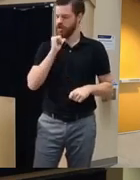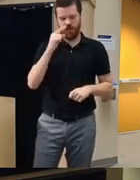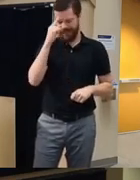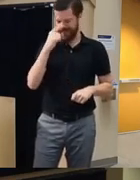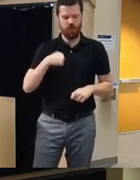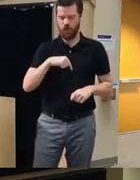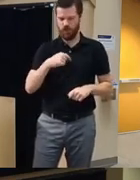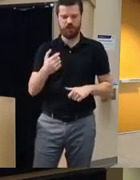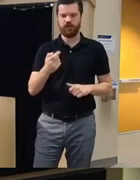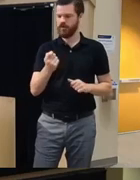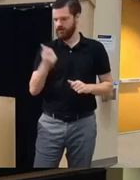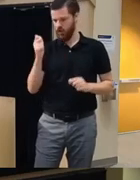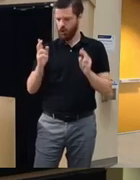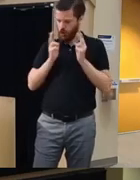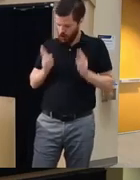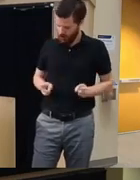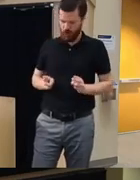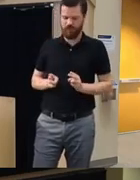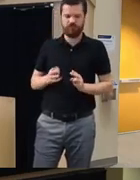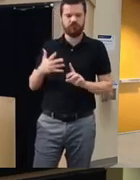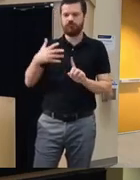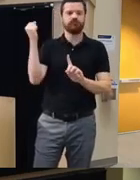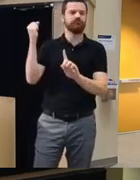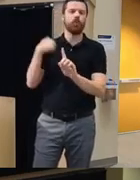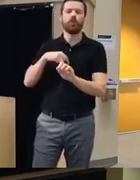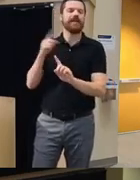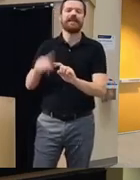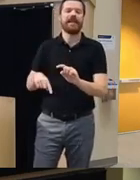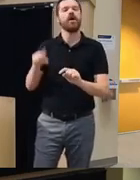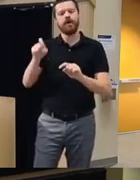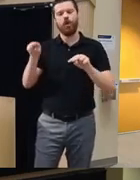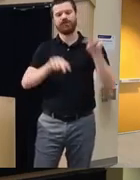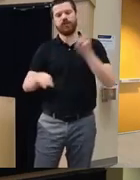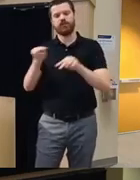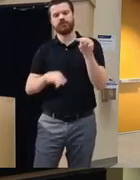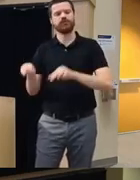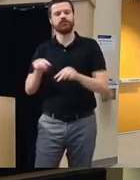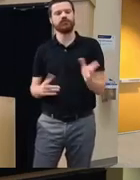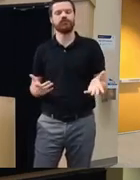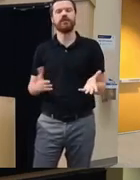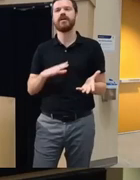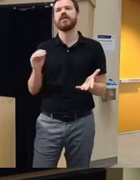human out of the treatment of the client there has to be oversight and again this is not to this is